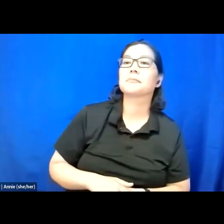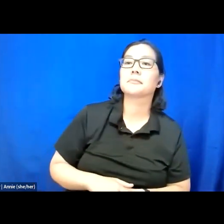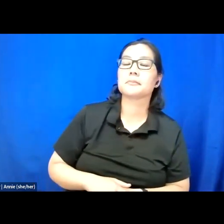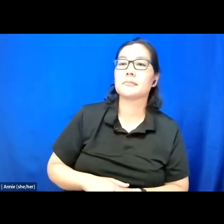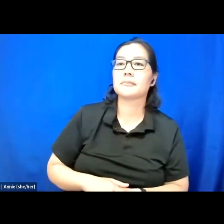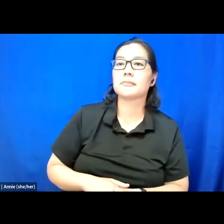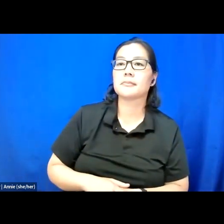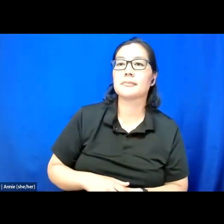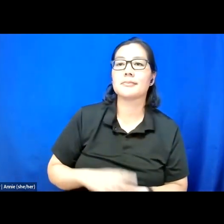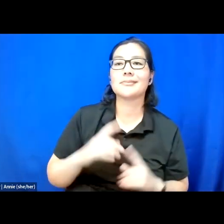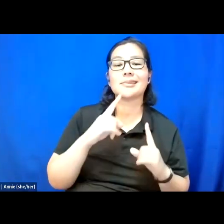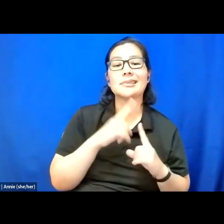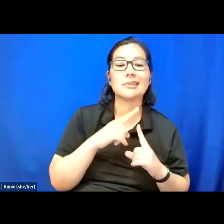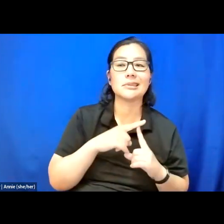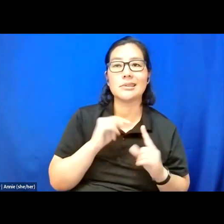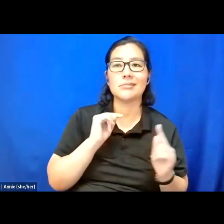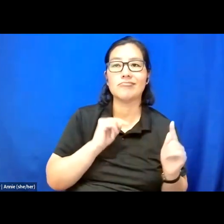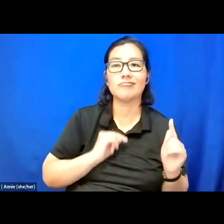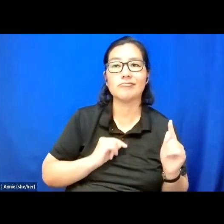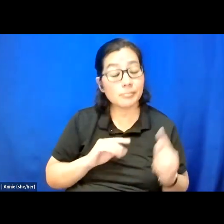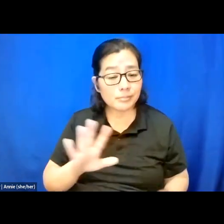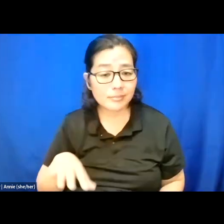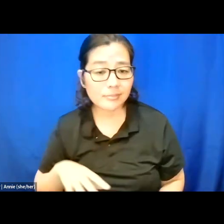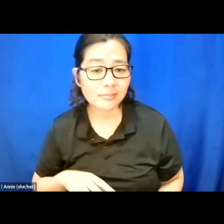T, there is nothing wrong with you.